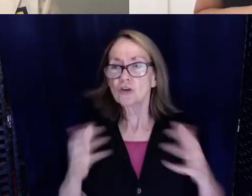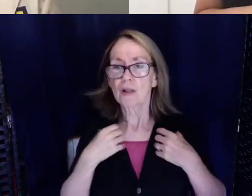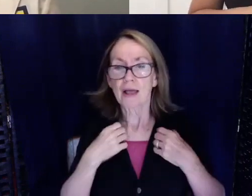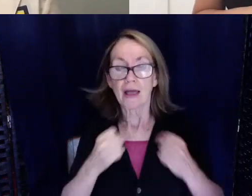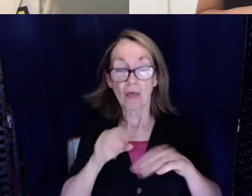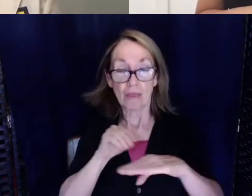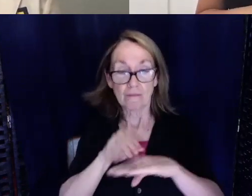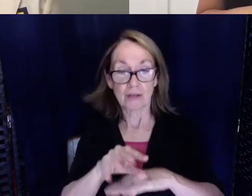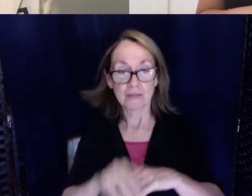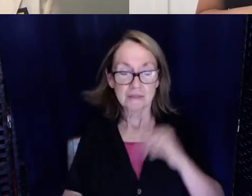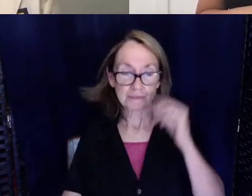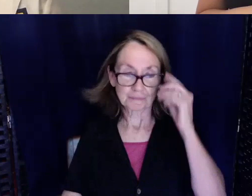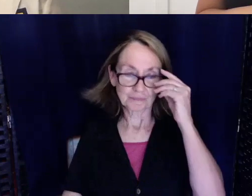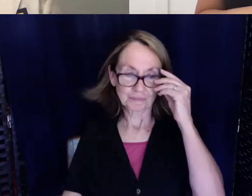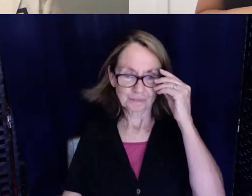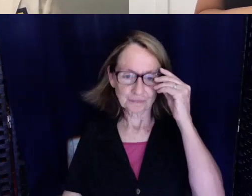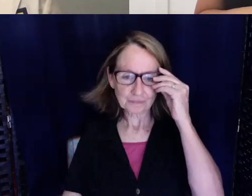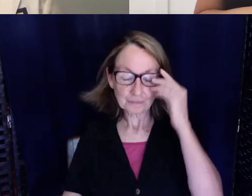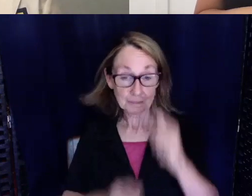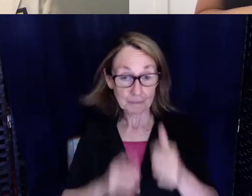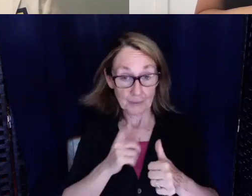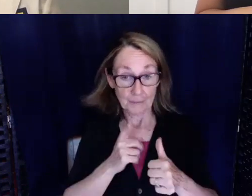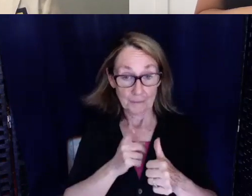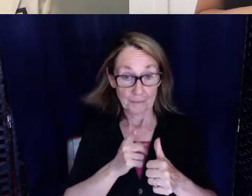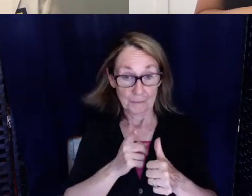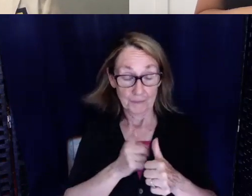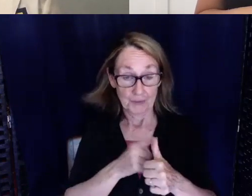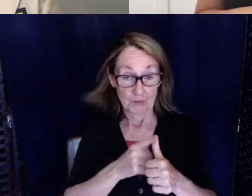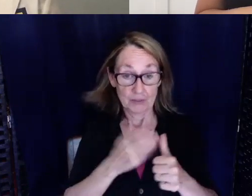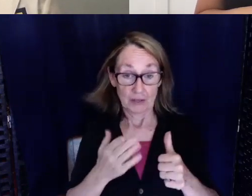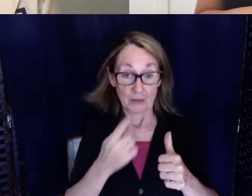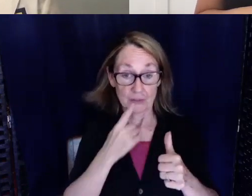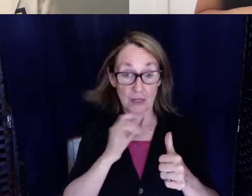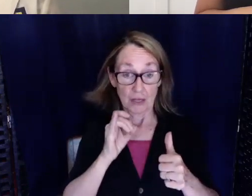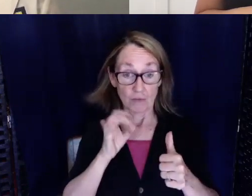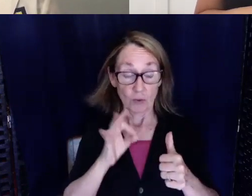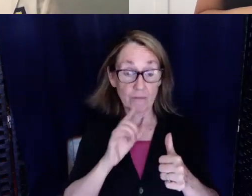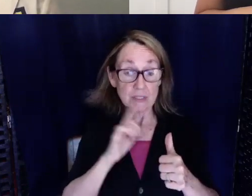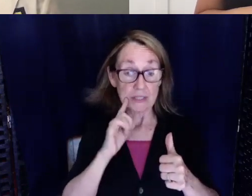I guess my first thing that I would say is if you have a deaf or hard of hearing provider in the